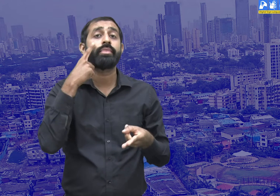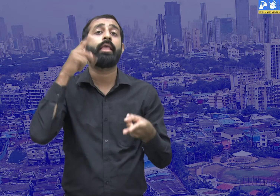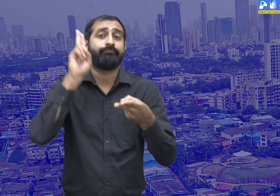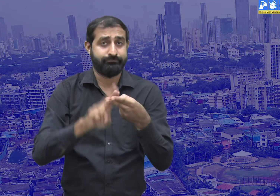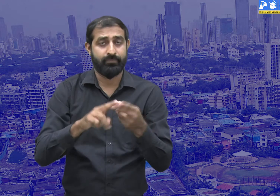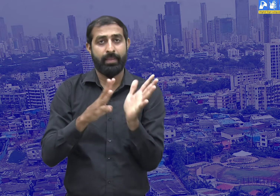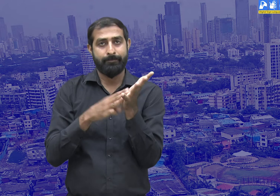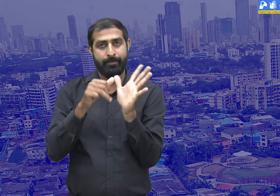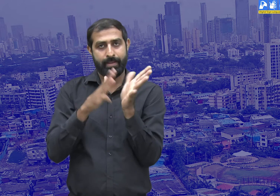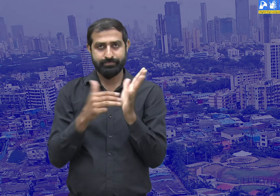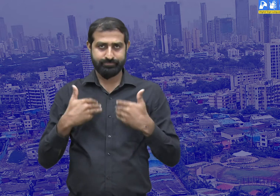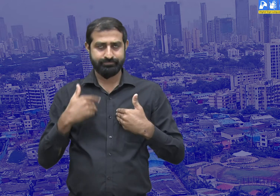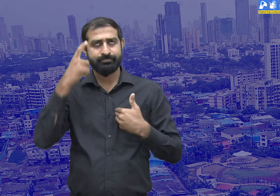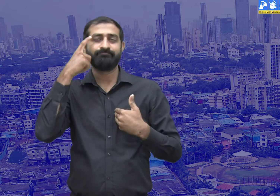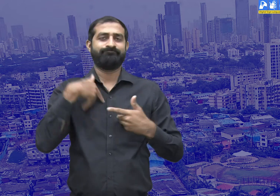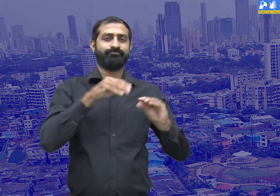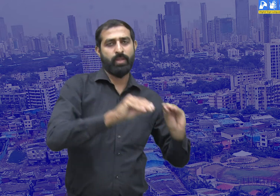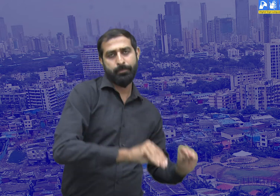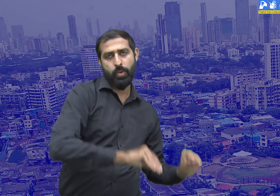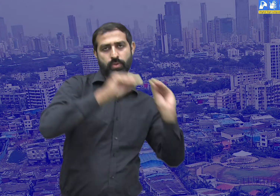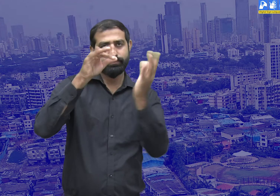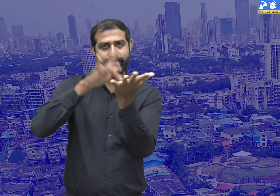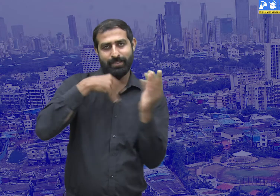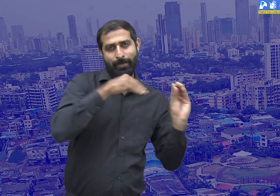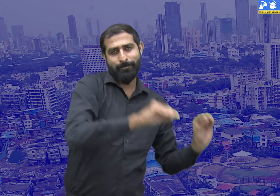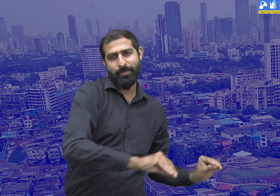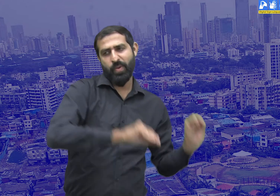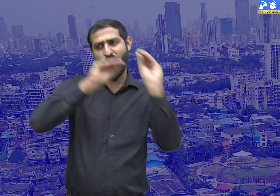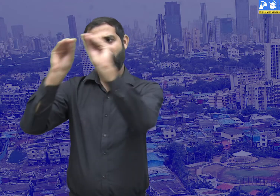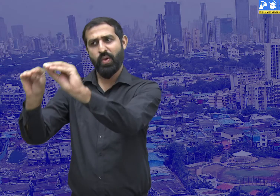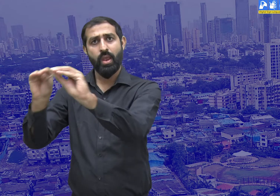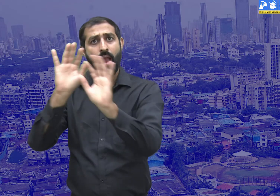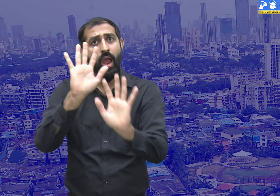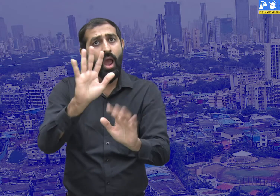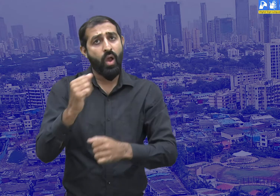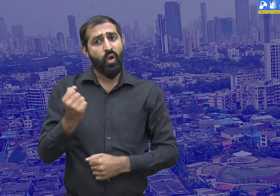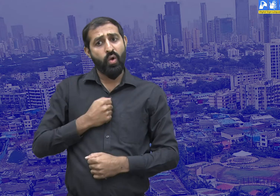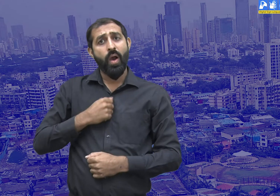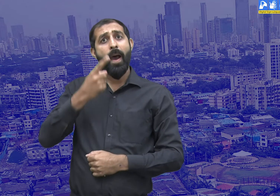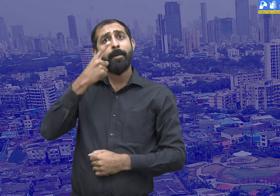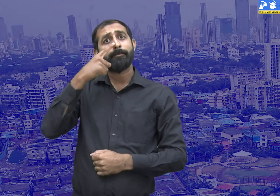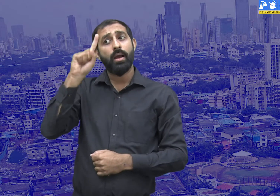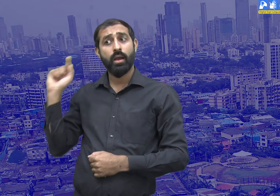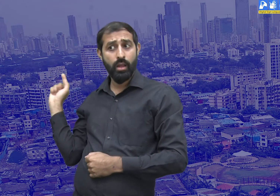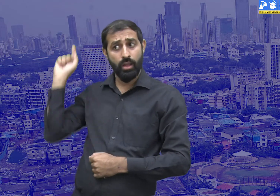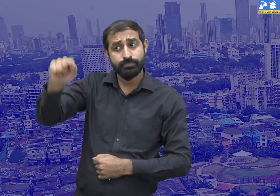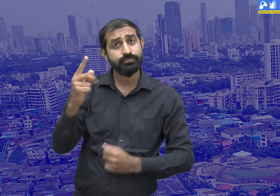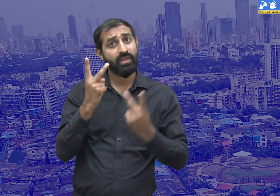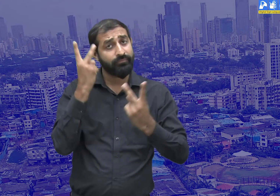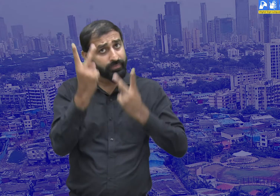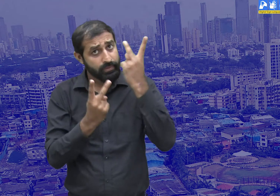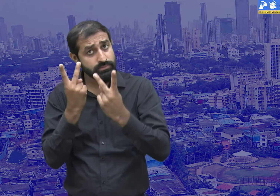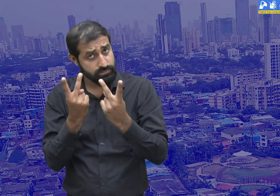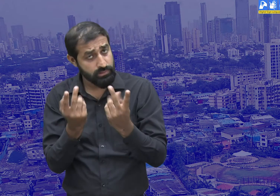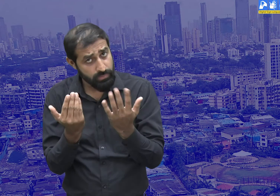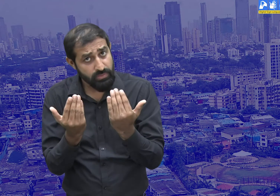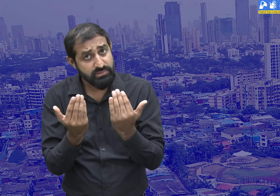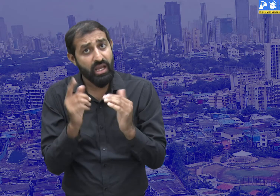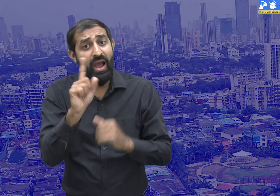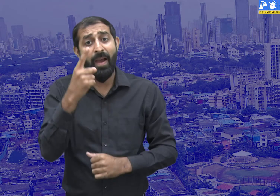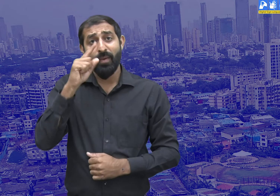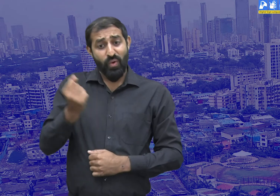If Mama moves to a new place how will I be able to visit my mother?